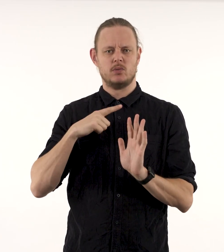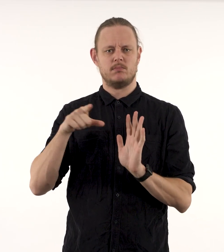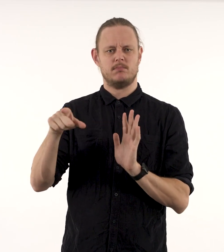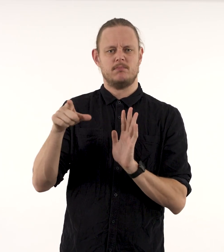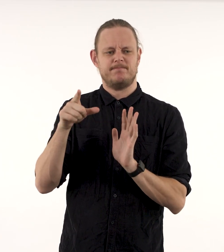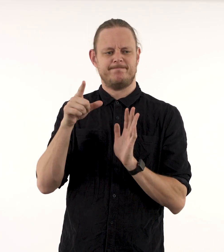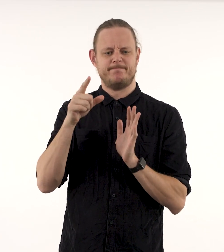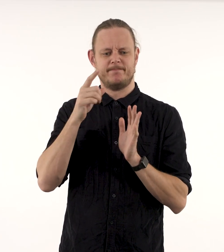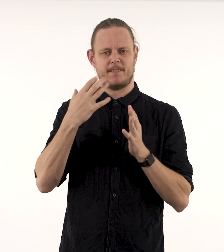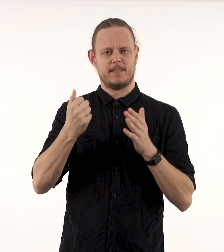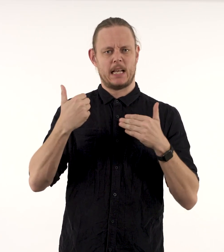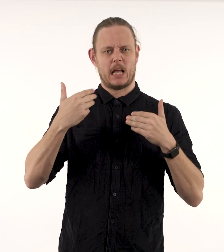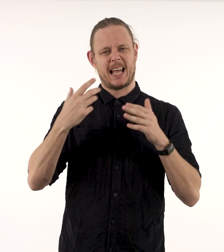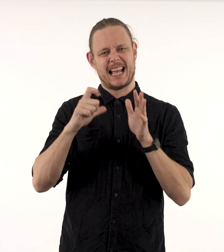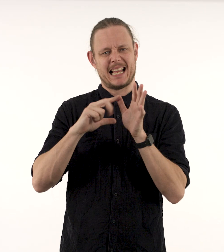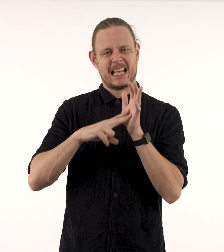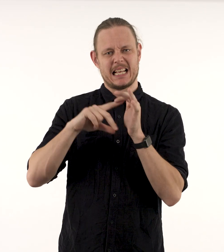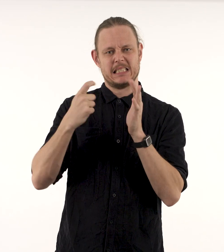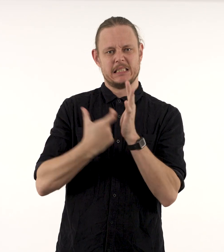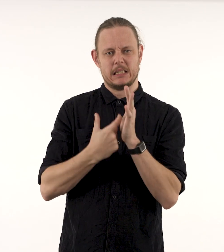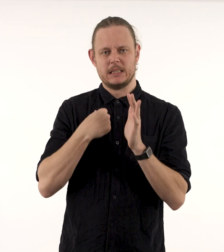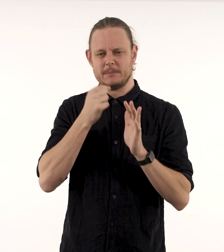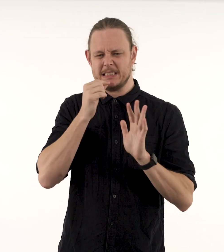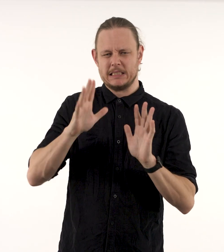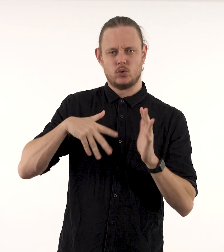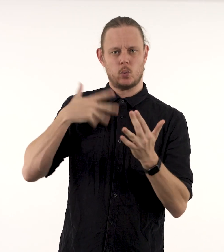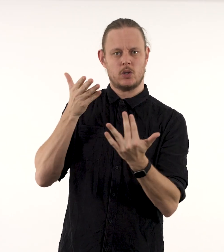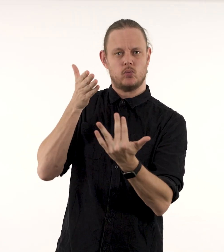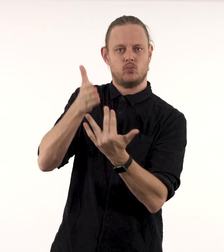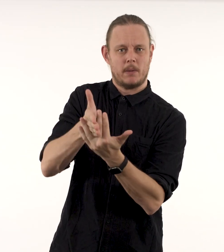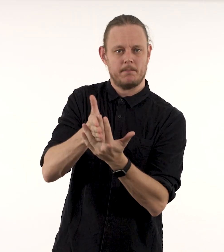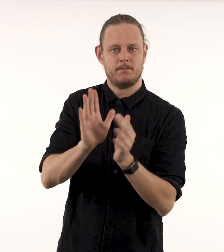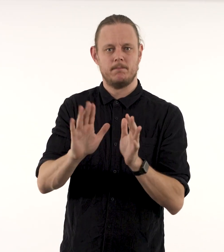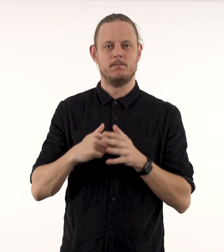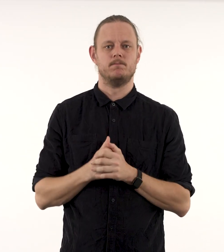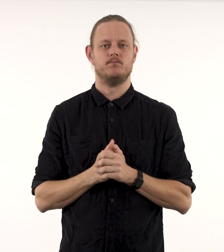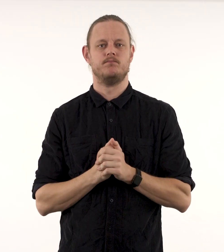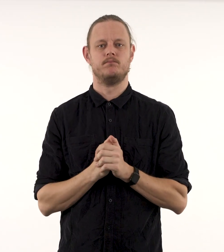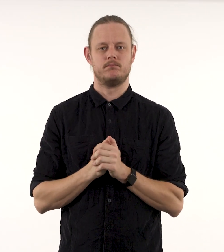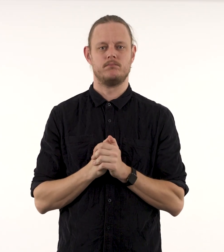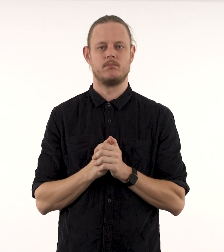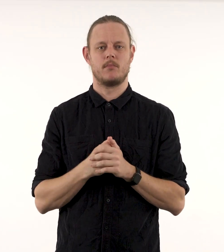I'd heard he was having treatment for cancer. I didn't want that to be the focus and,